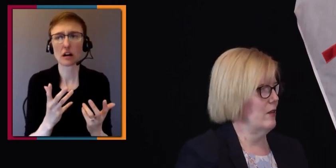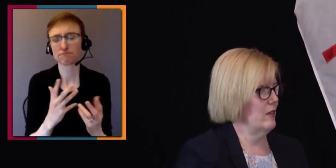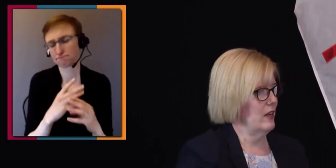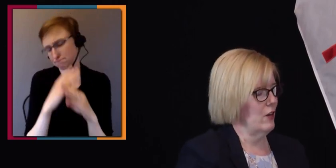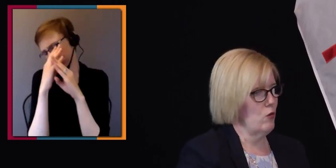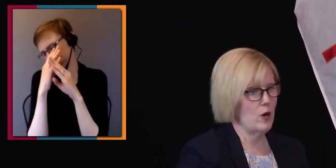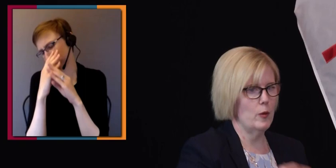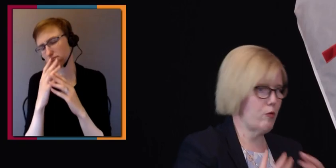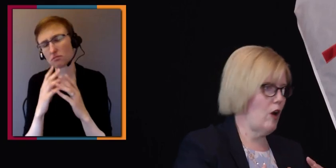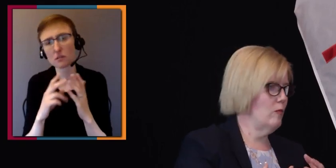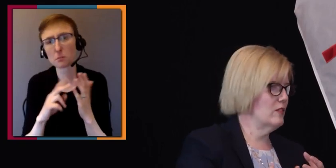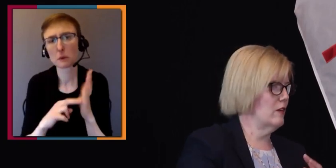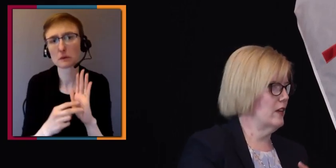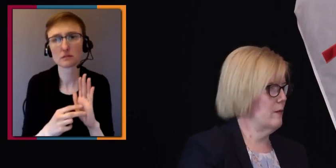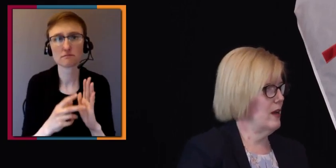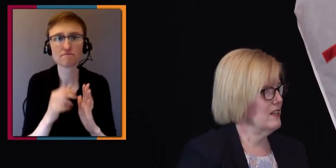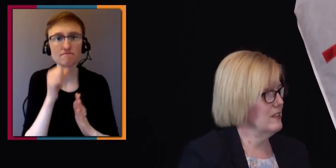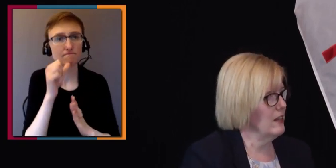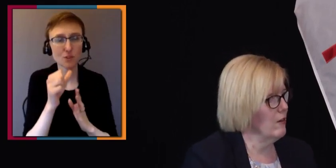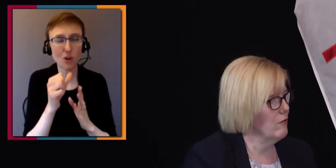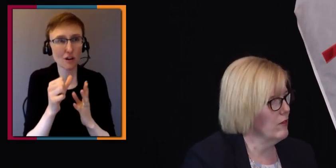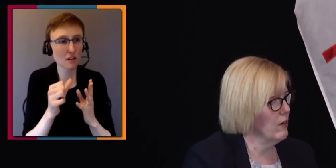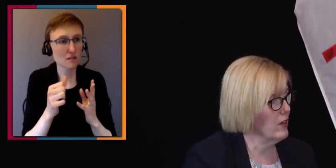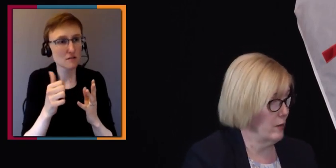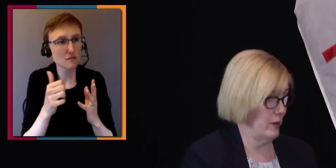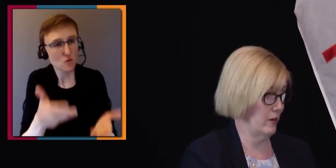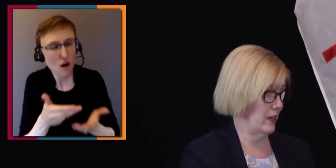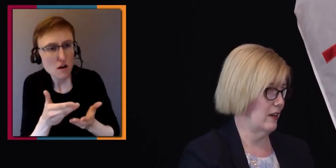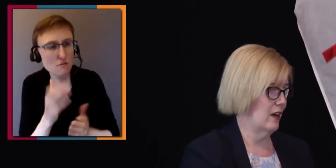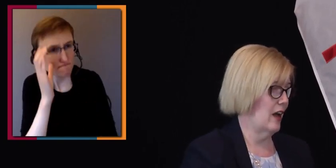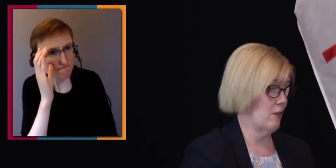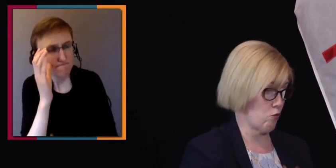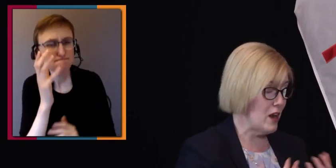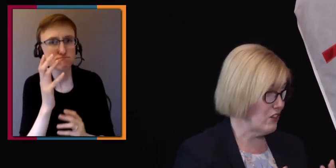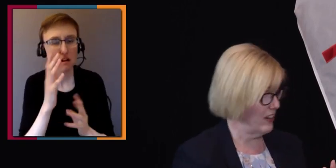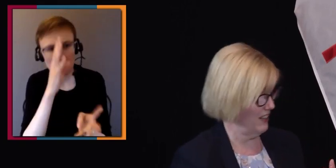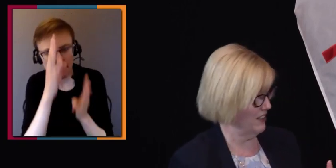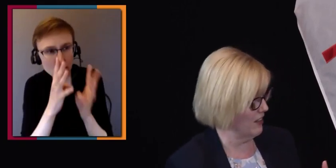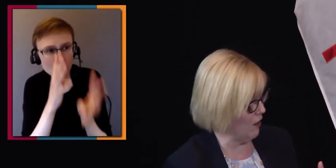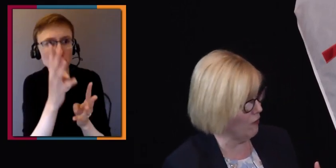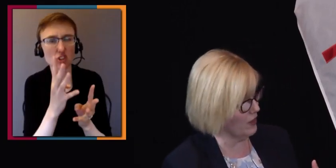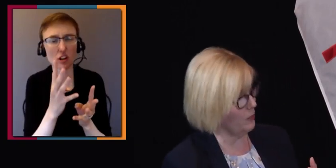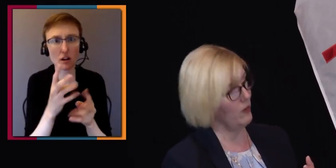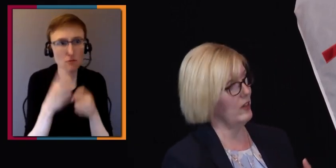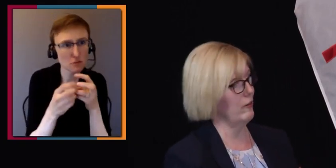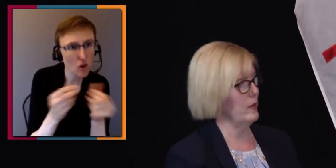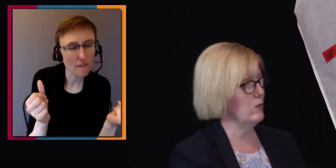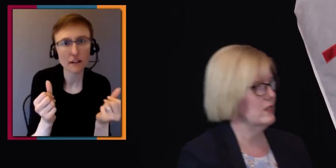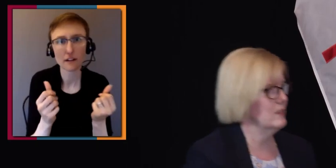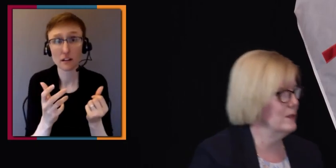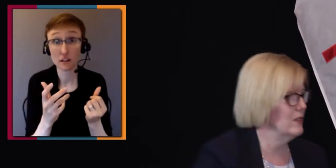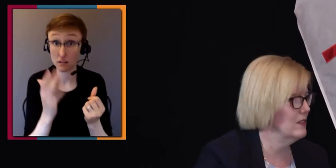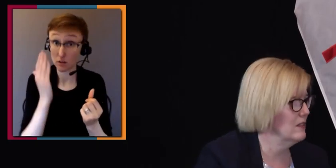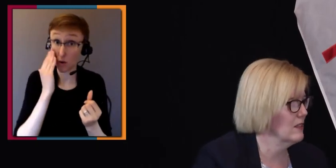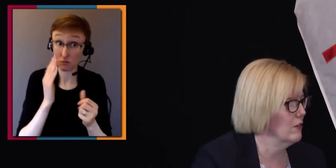and the incredible problem solving capacity of the community and the richness of the community of people with disabilities in this country.